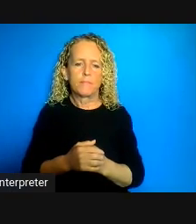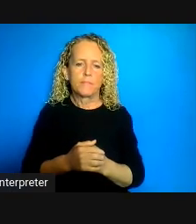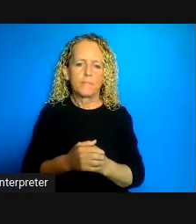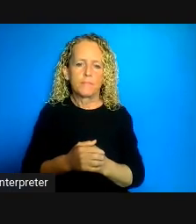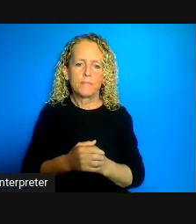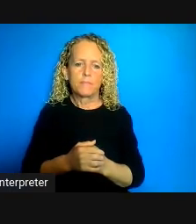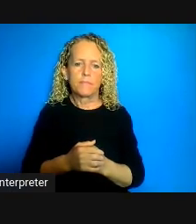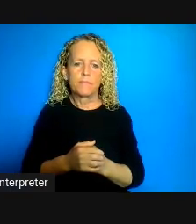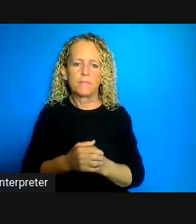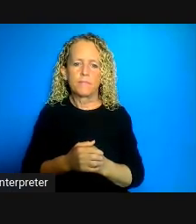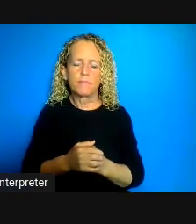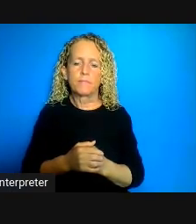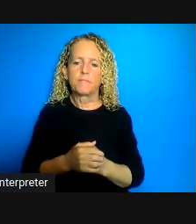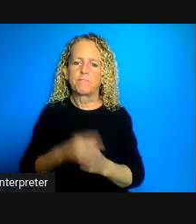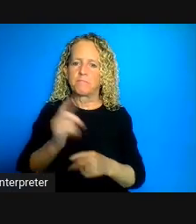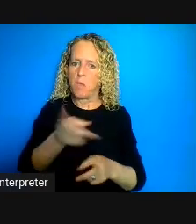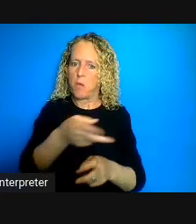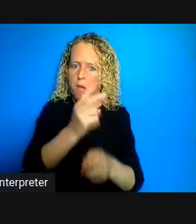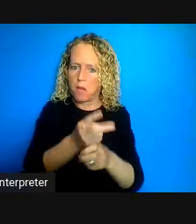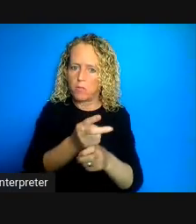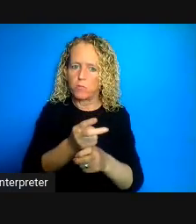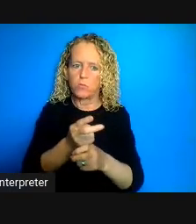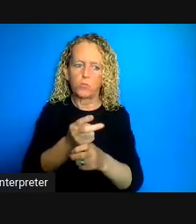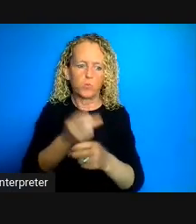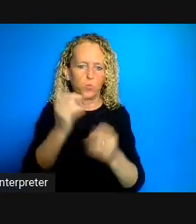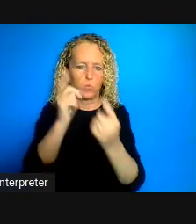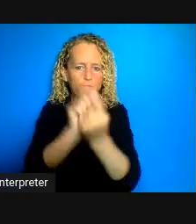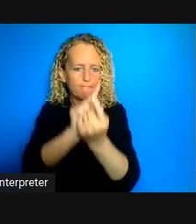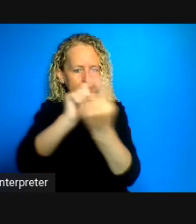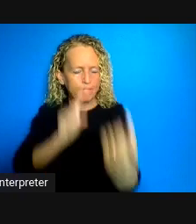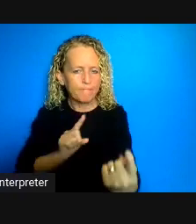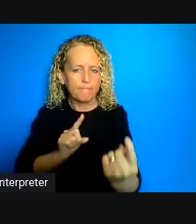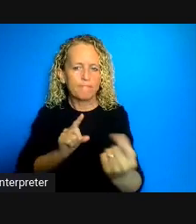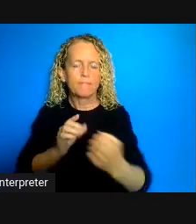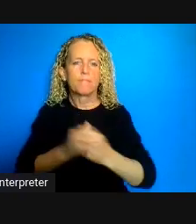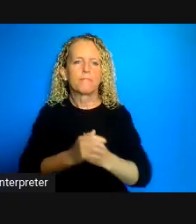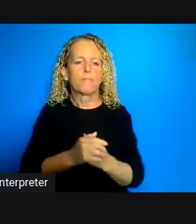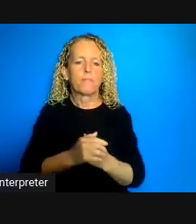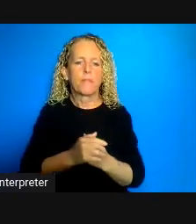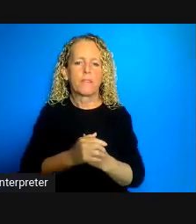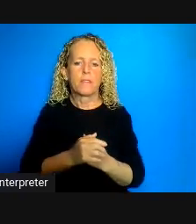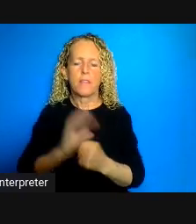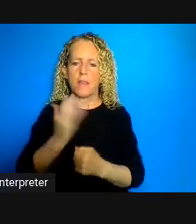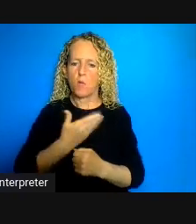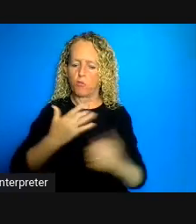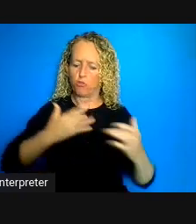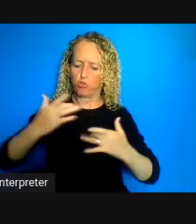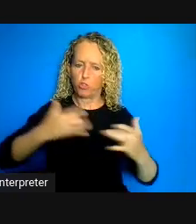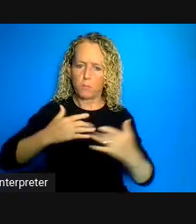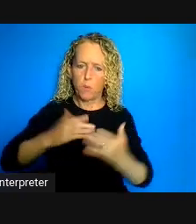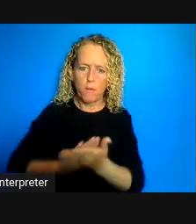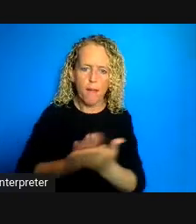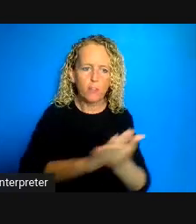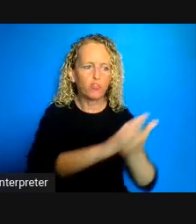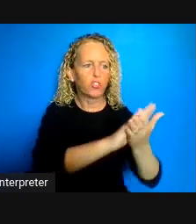or physical distancing, concerns about hygiene and other forms of conformity